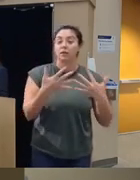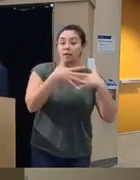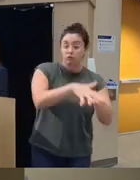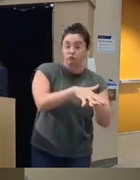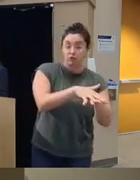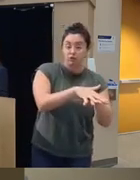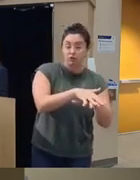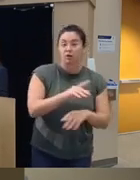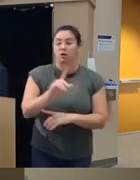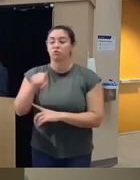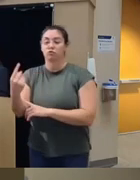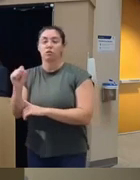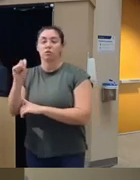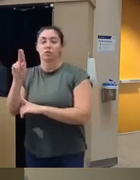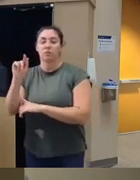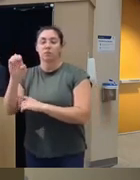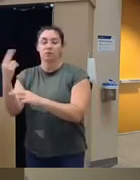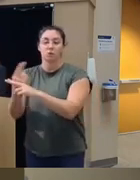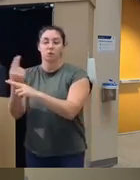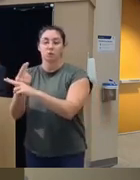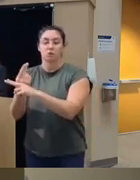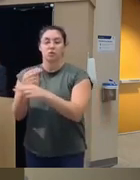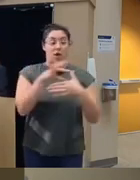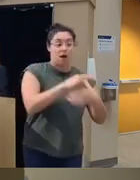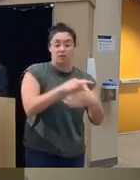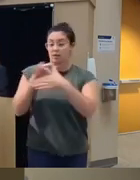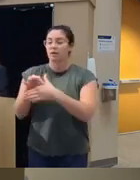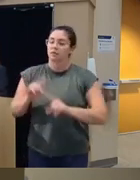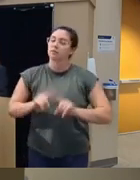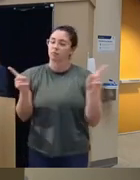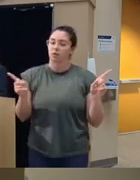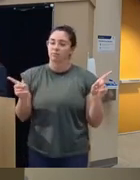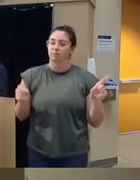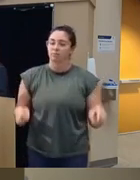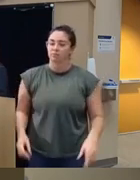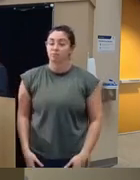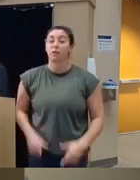care versus just substance use so the content was different as a result and then we looked